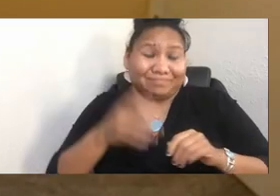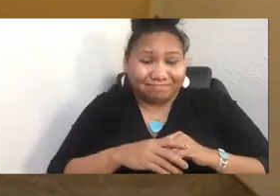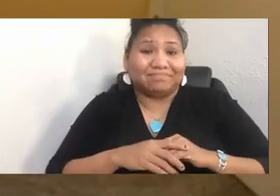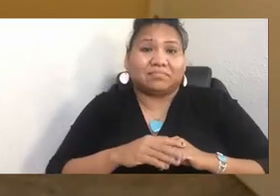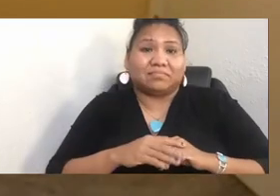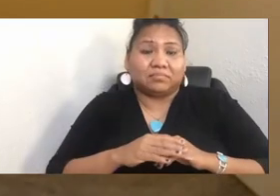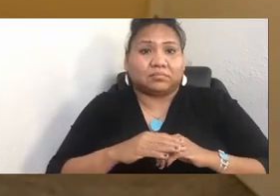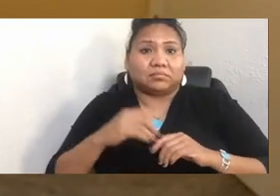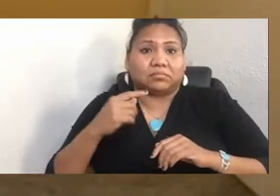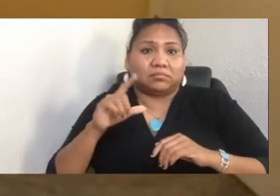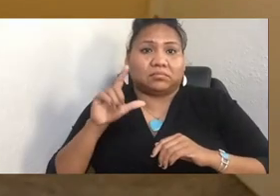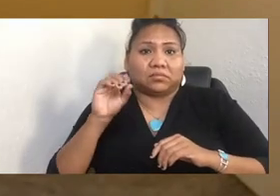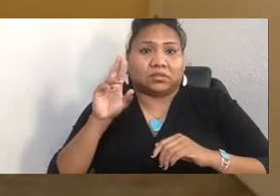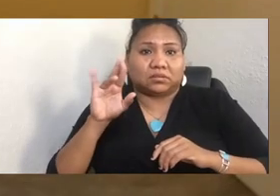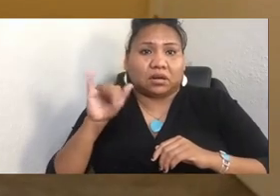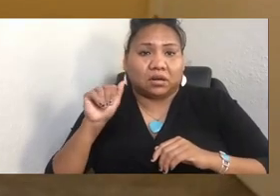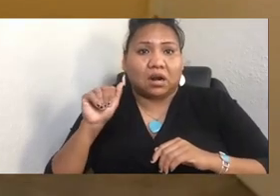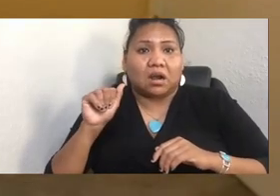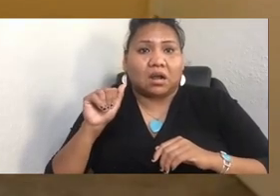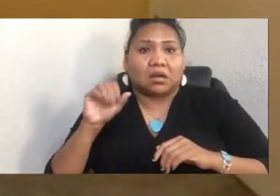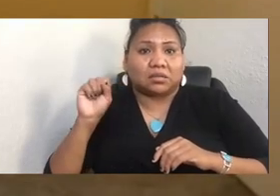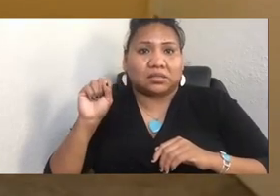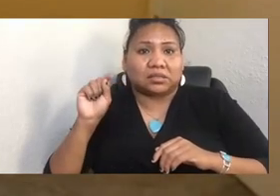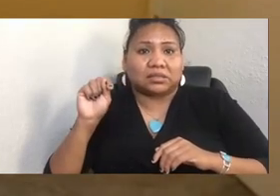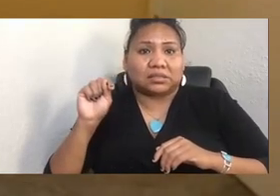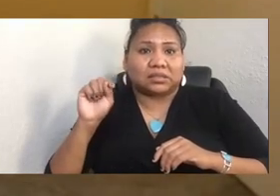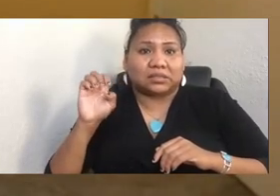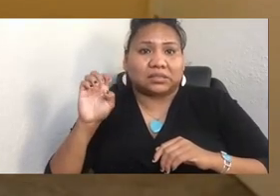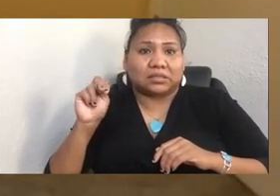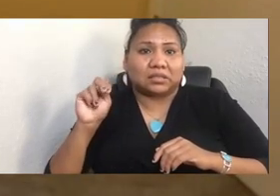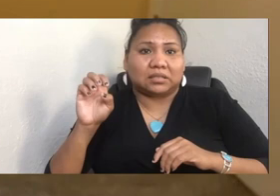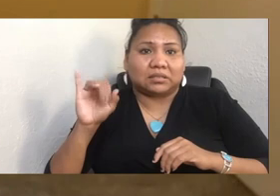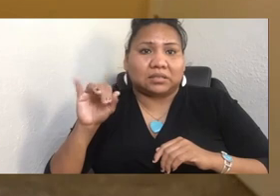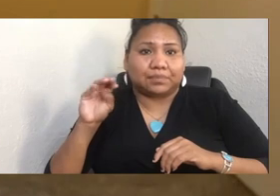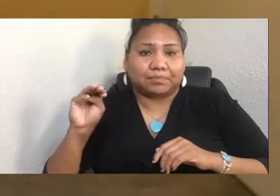that maybe the road is a safer place. And I would have to agree.